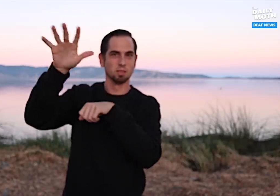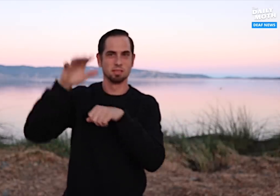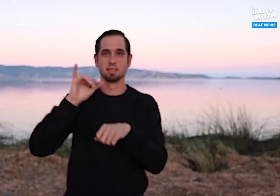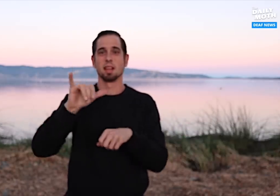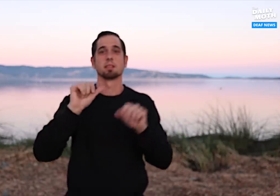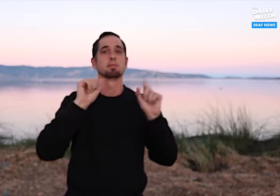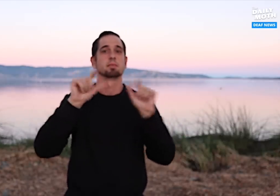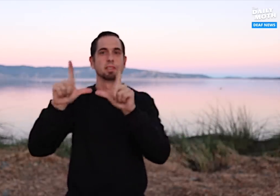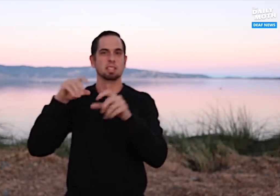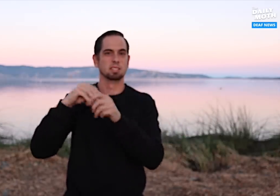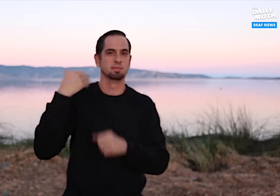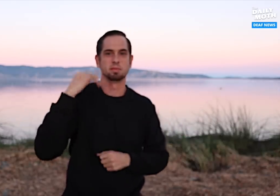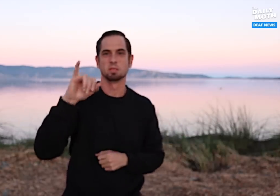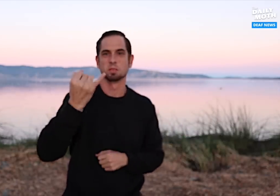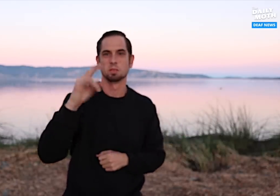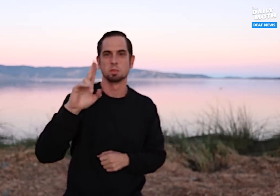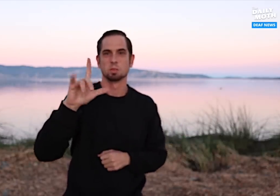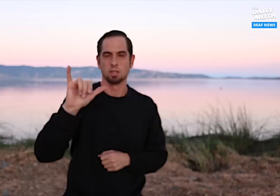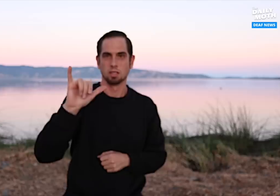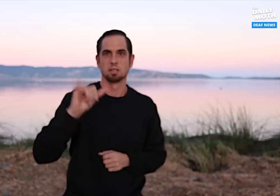The vlogs were posted in July.